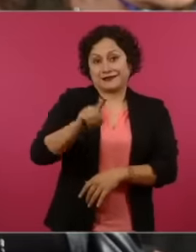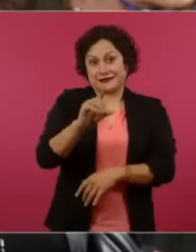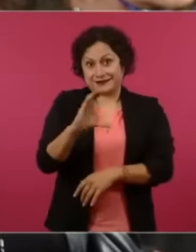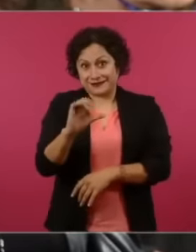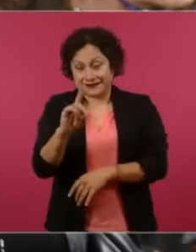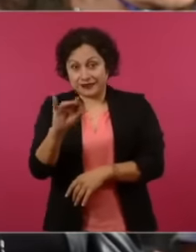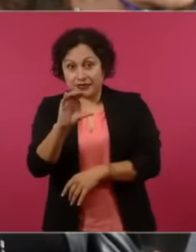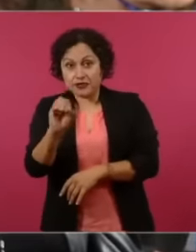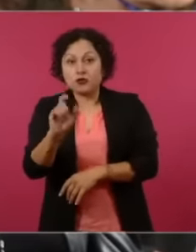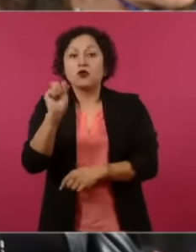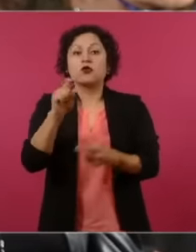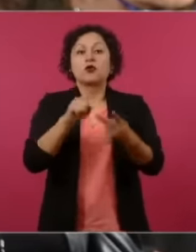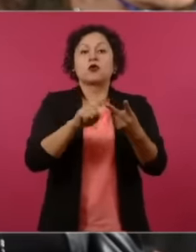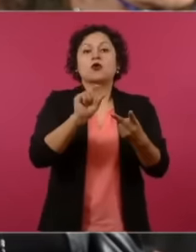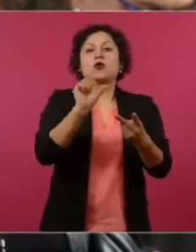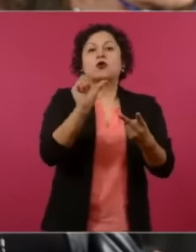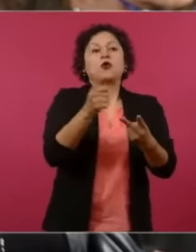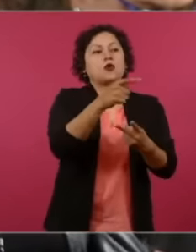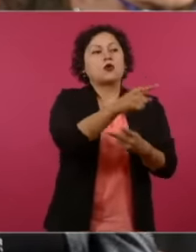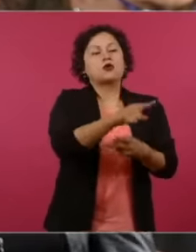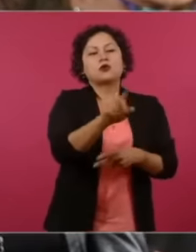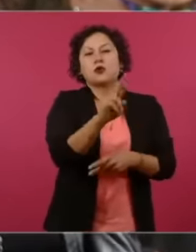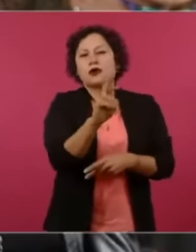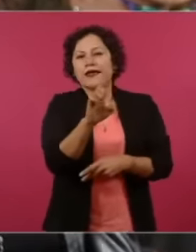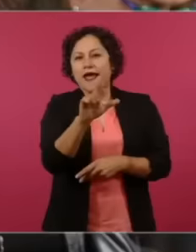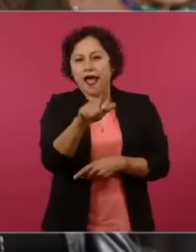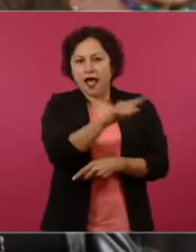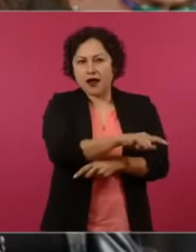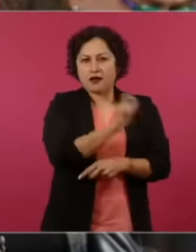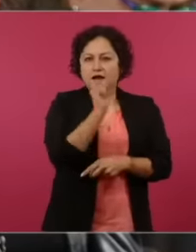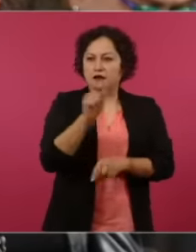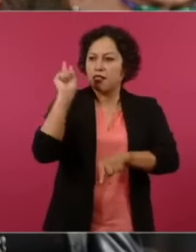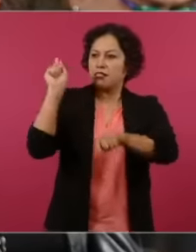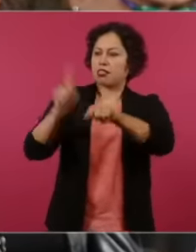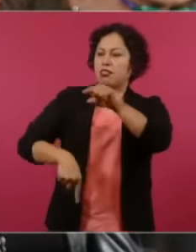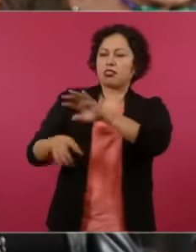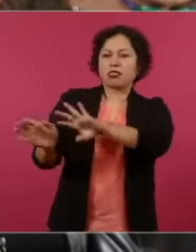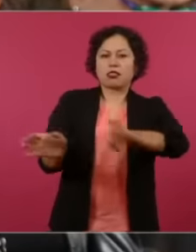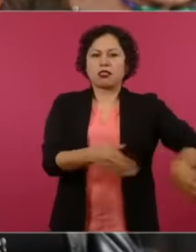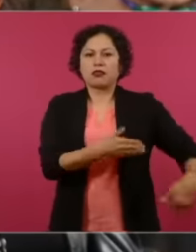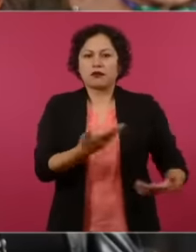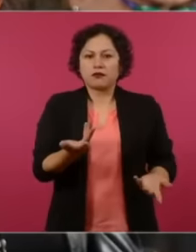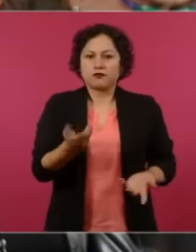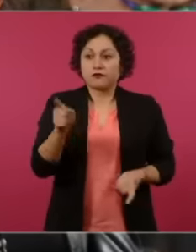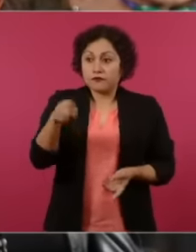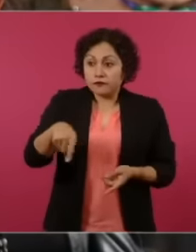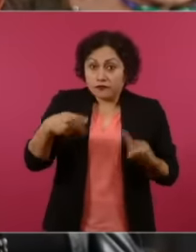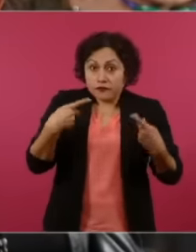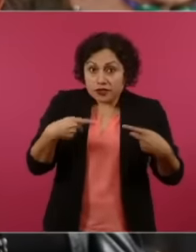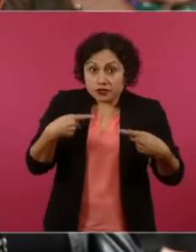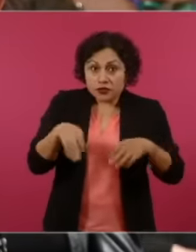? It happened, then, who was left defenseless, as always, the worker, and that Obviously with the